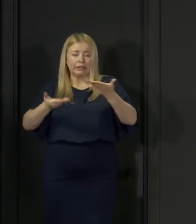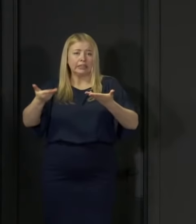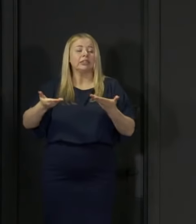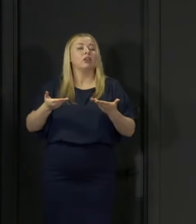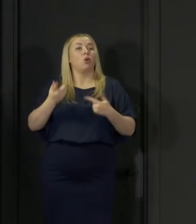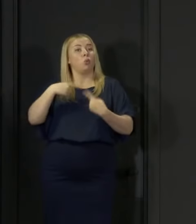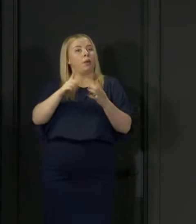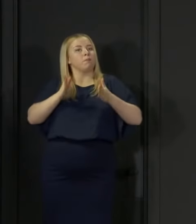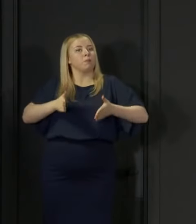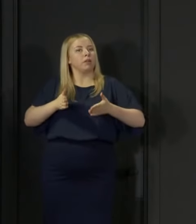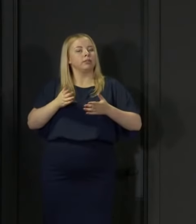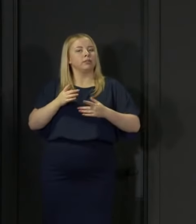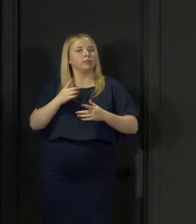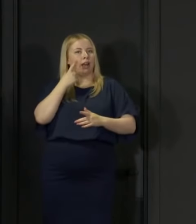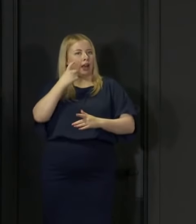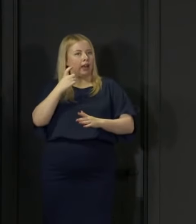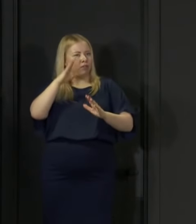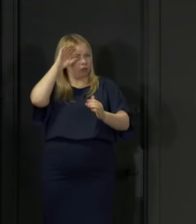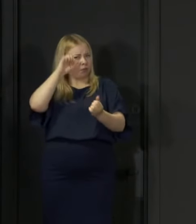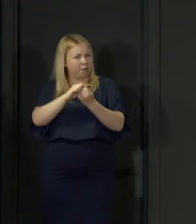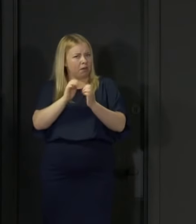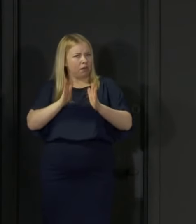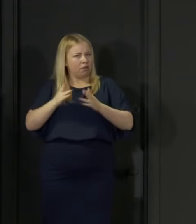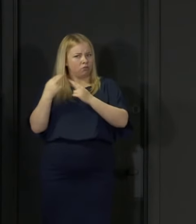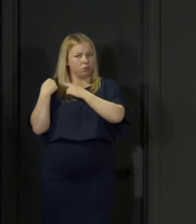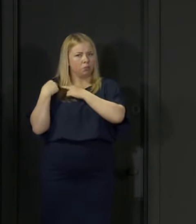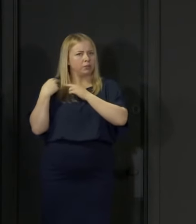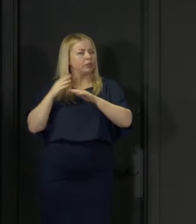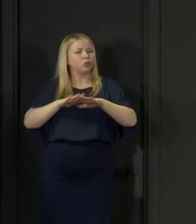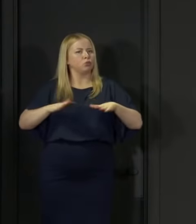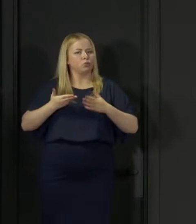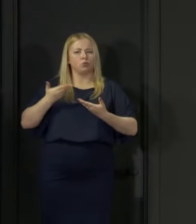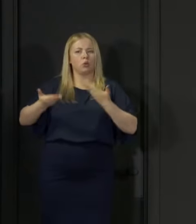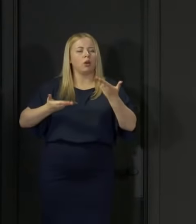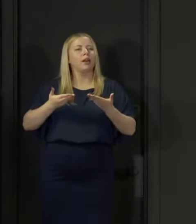I talked yesterday about the importance of our Test and Protect system in helping us